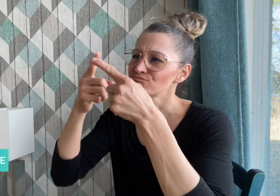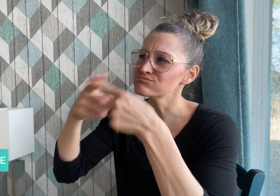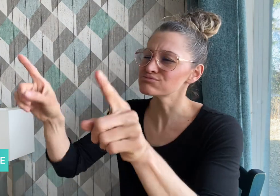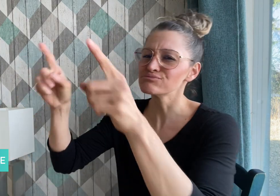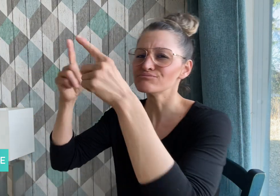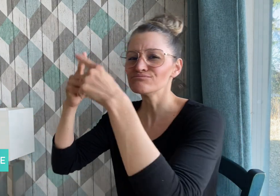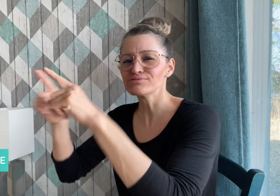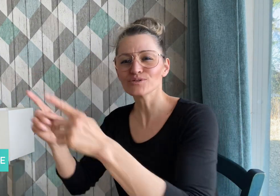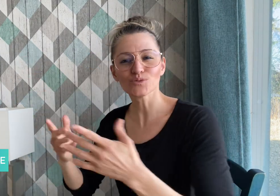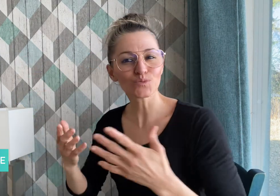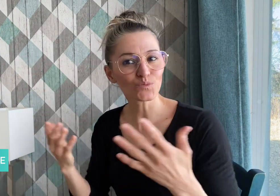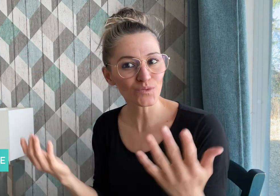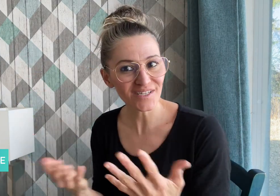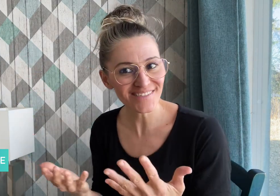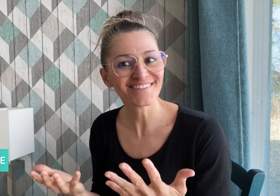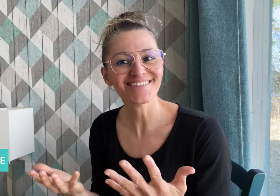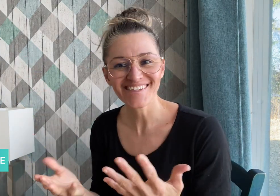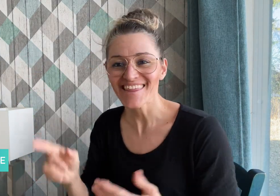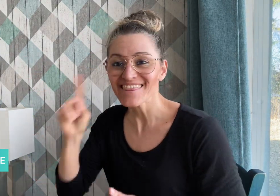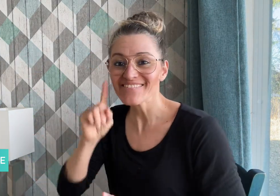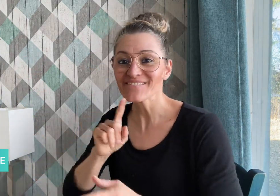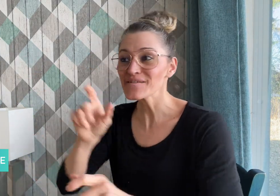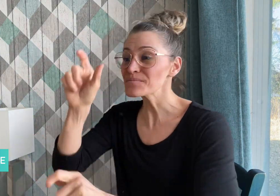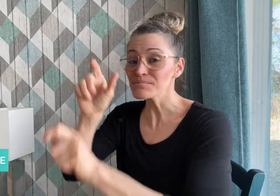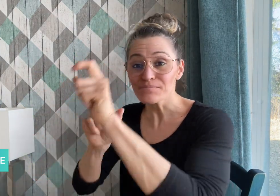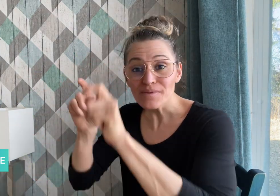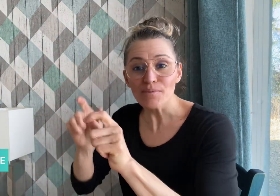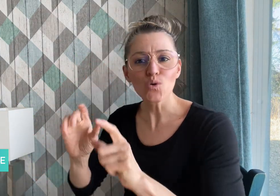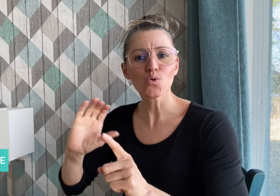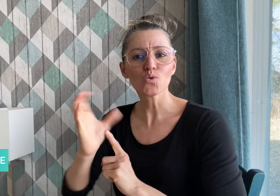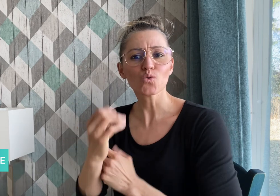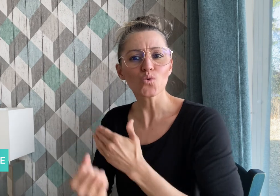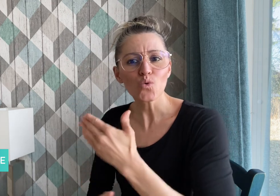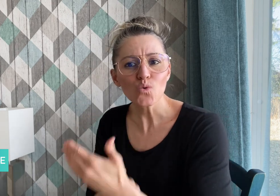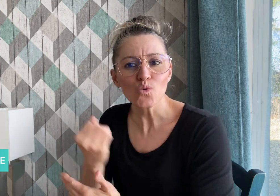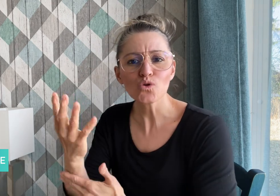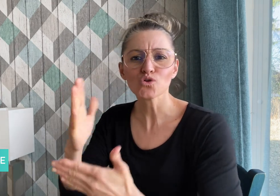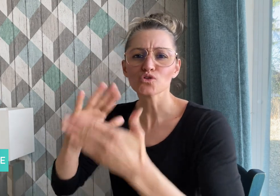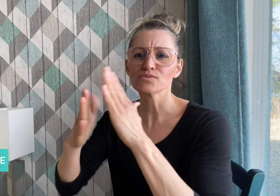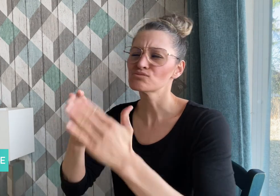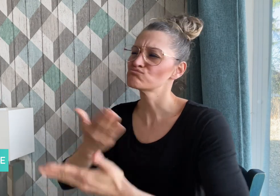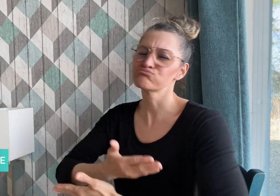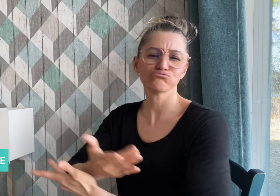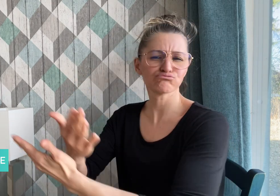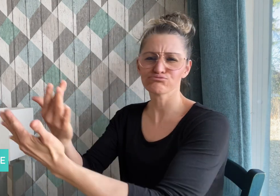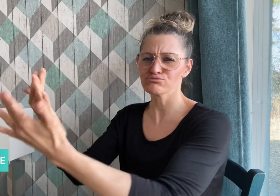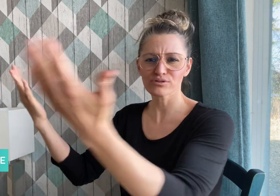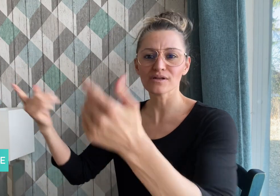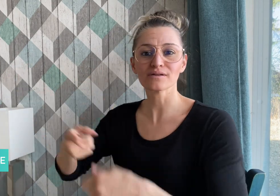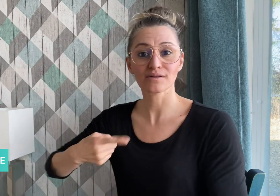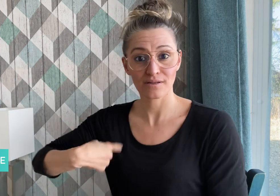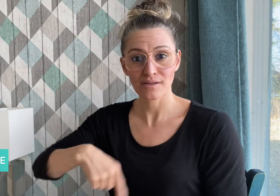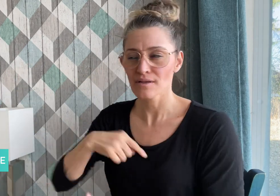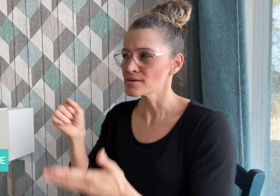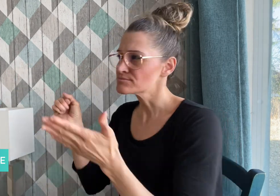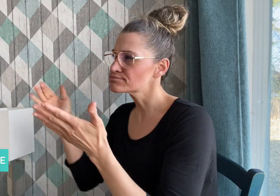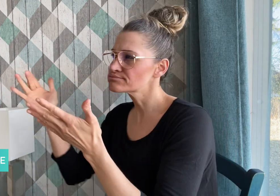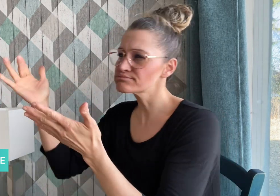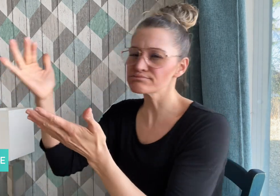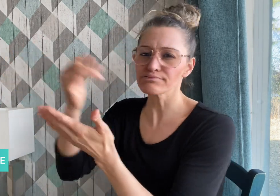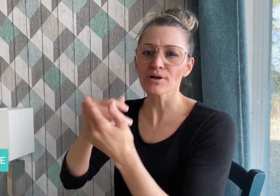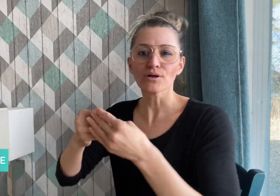about Deaf people, culture, and communities around the world.